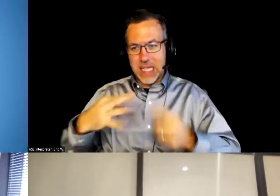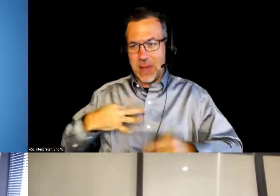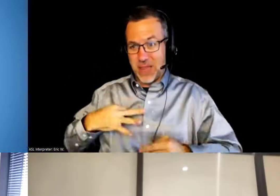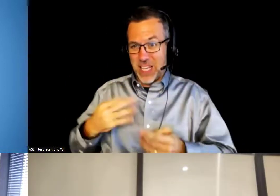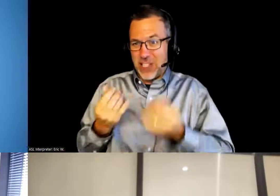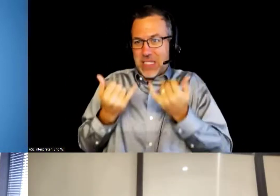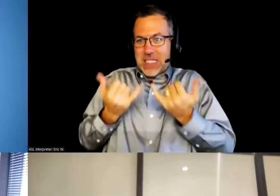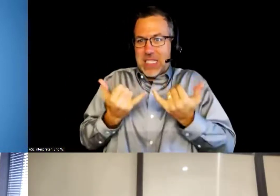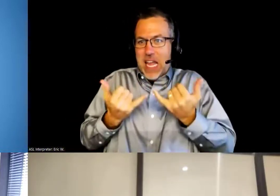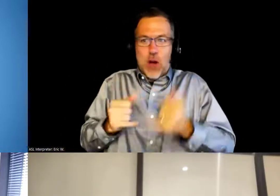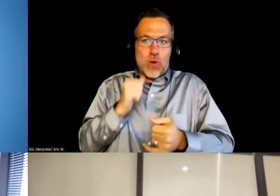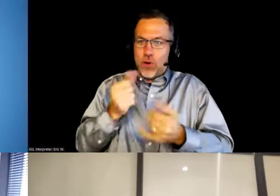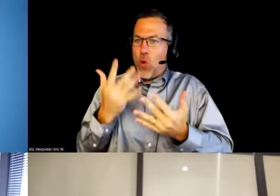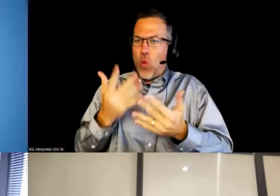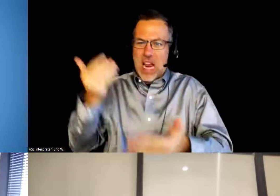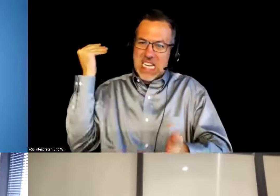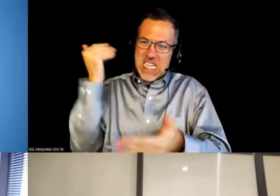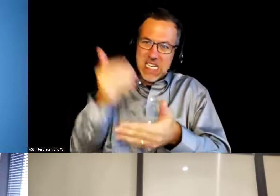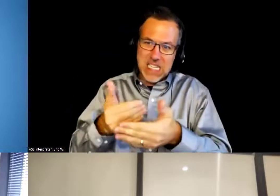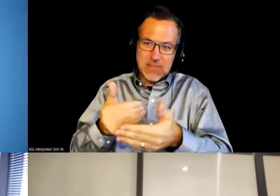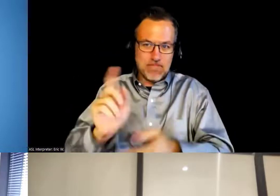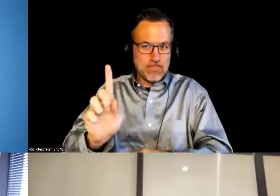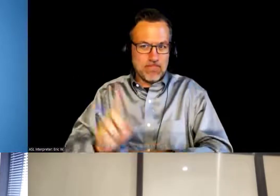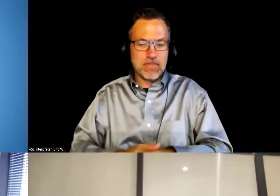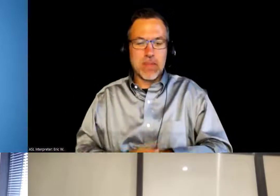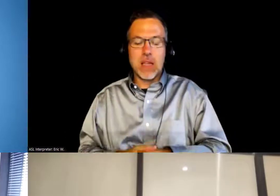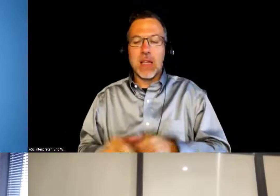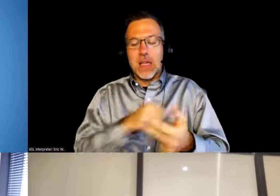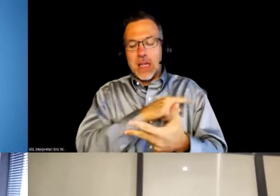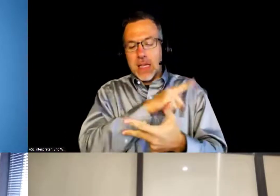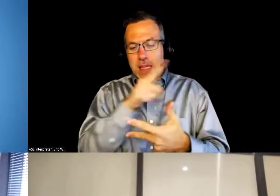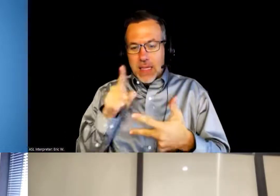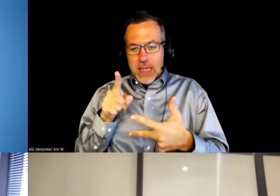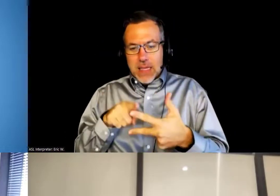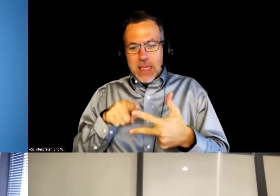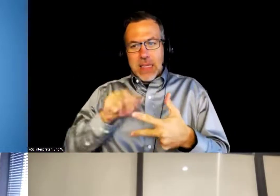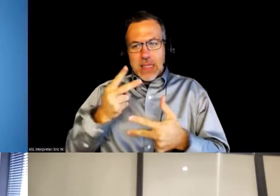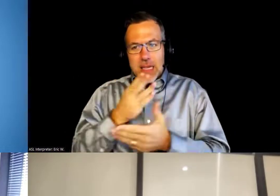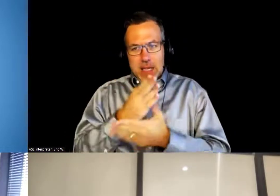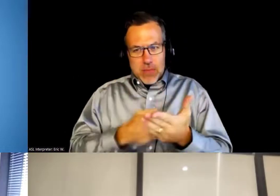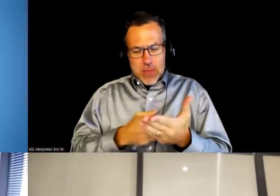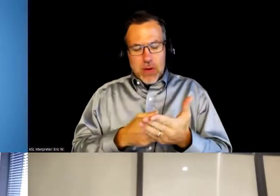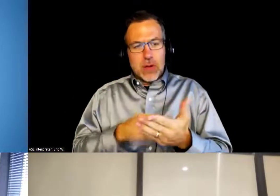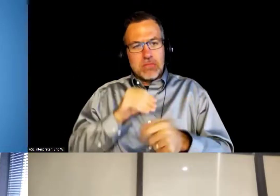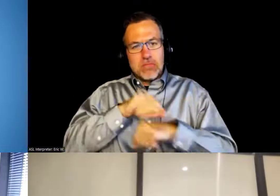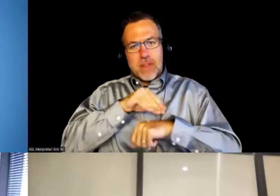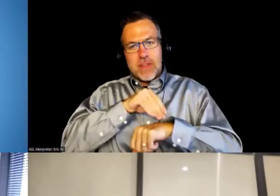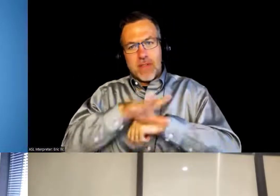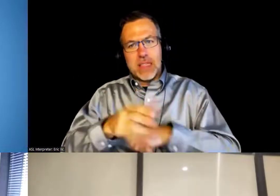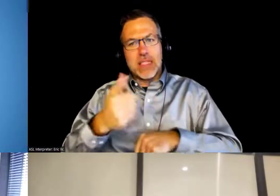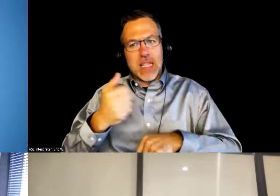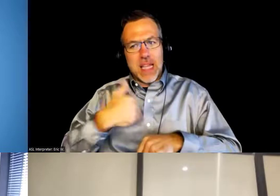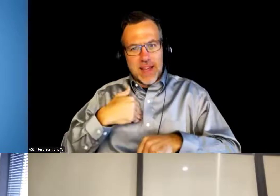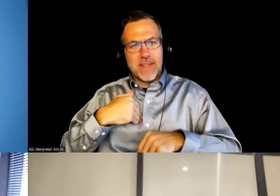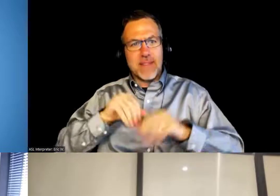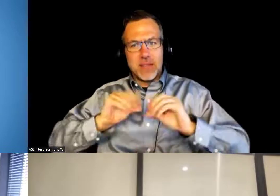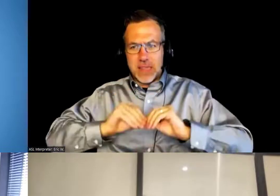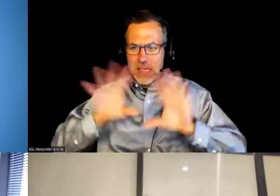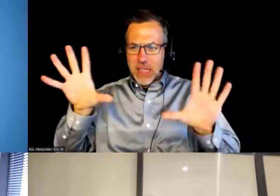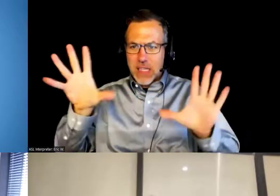before it's due in November. I think a second piece of advice is to have a very clear project in mind.